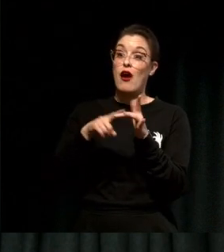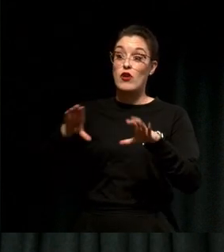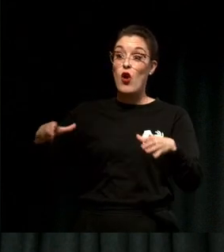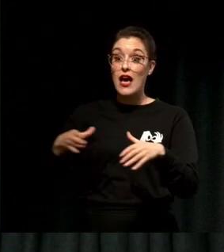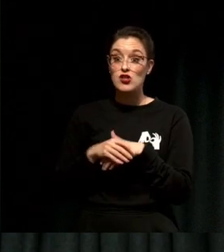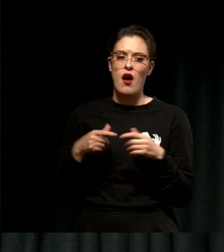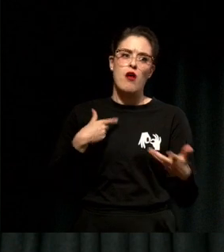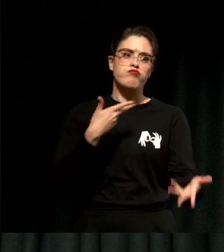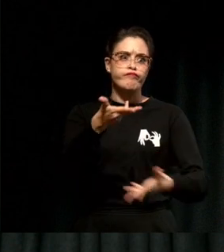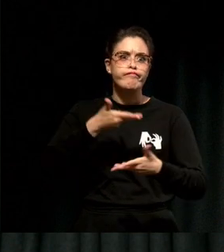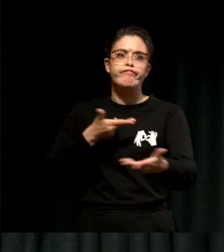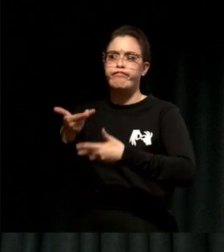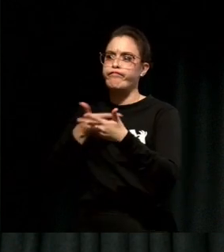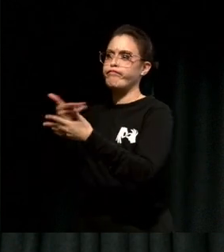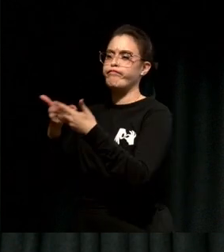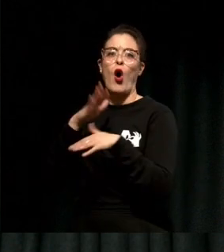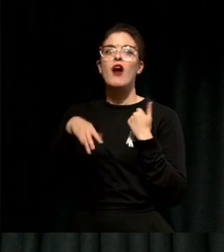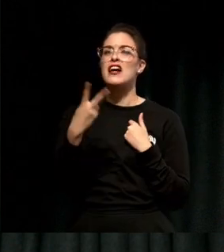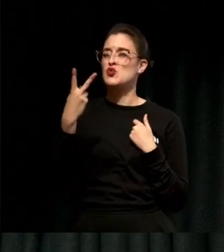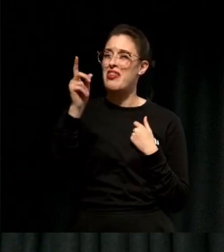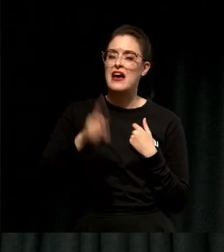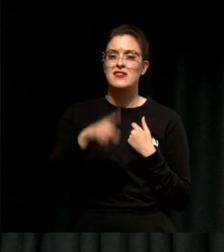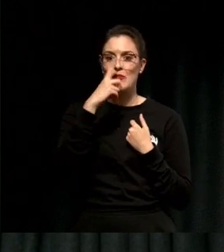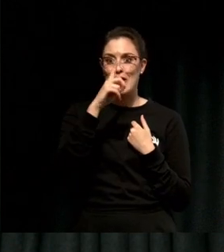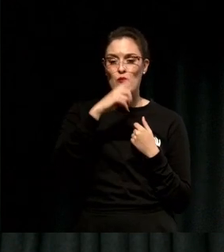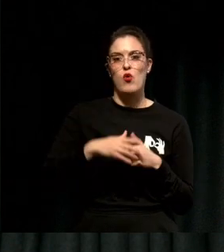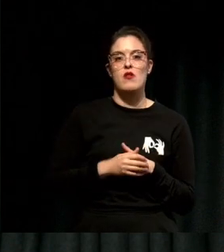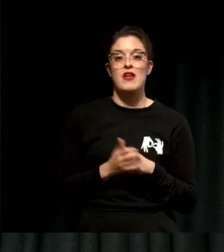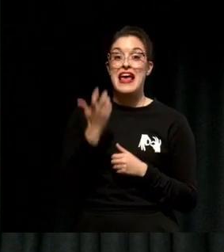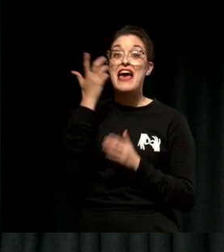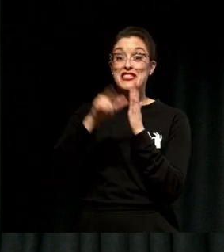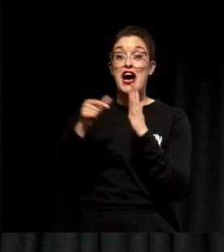over the last three years, and every time I say it I feel energy from it and the other